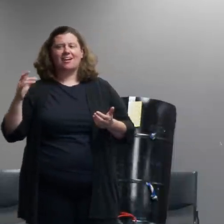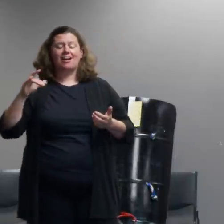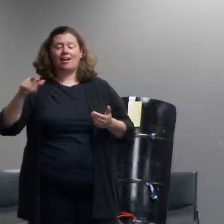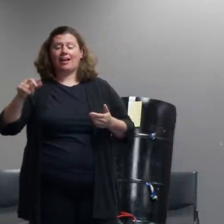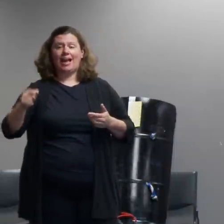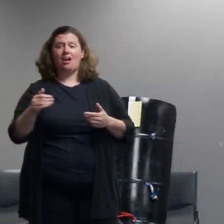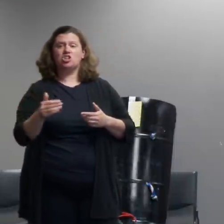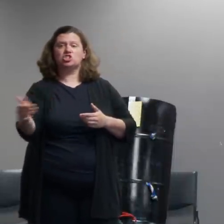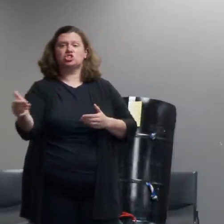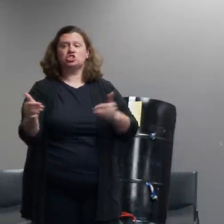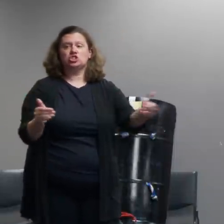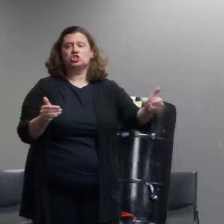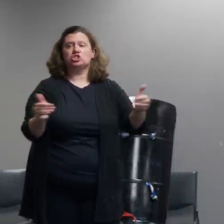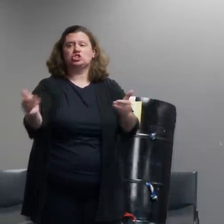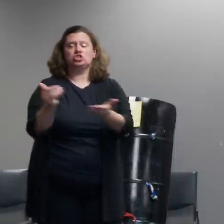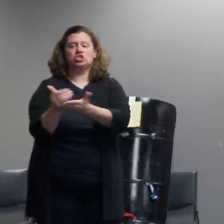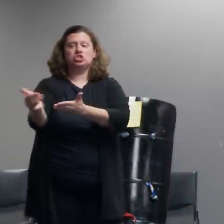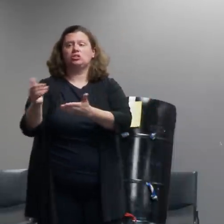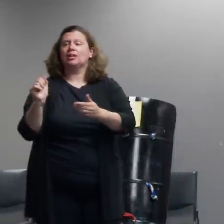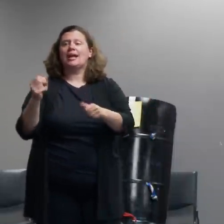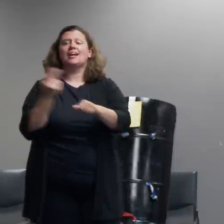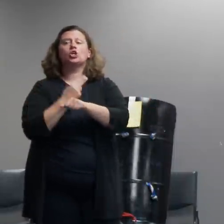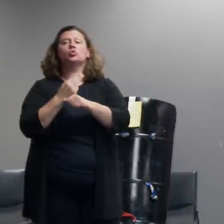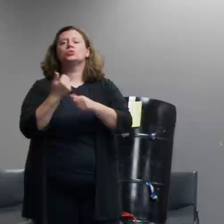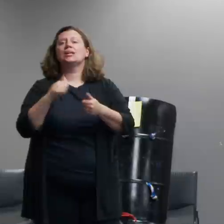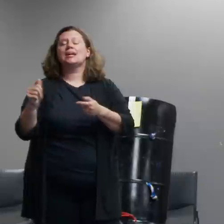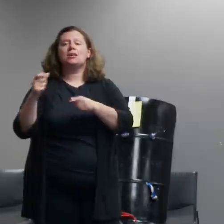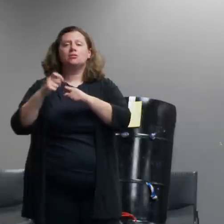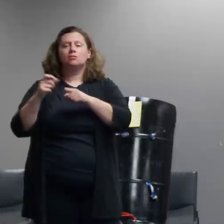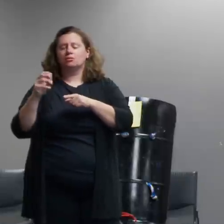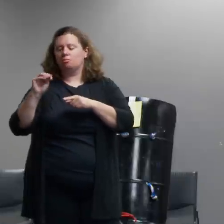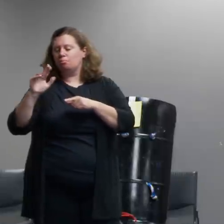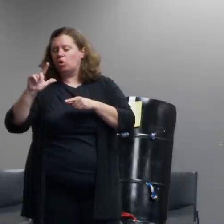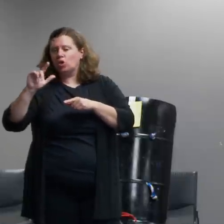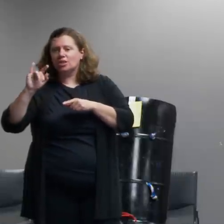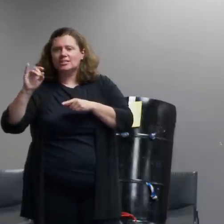impact munitions that effectively invalidates them right